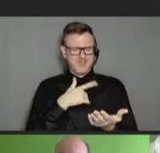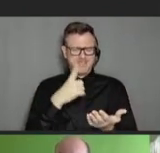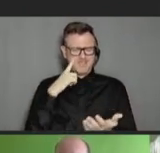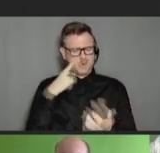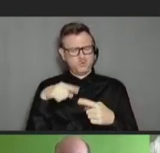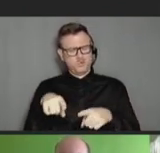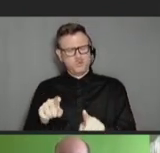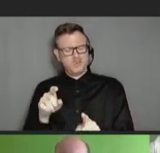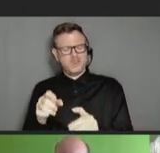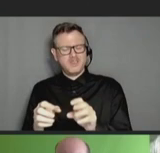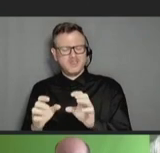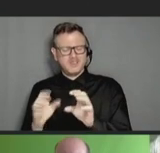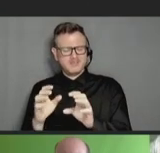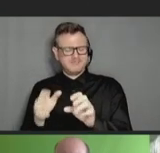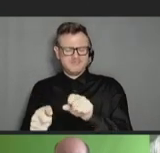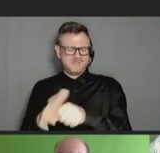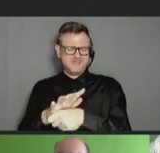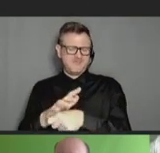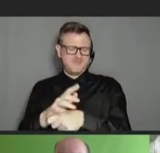how effective that will be.